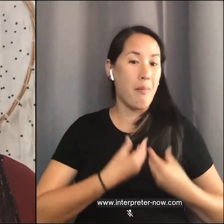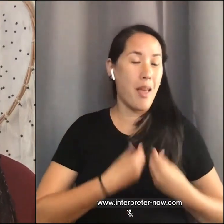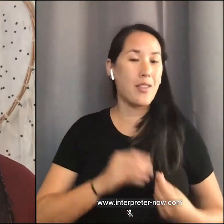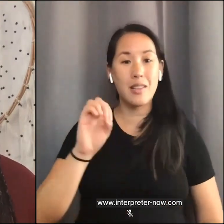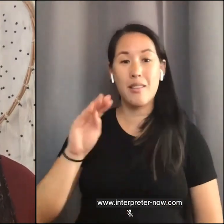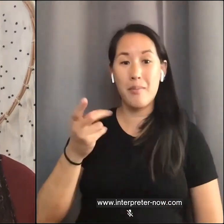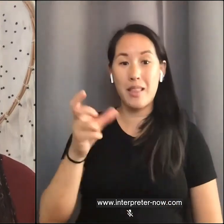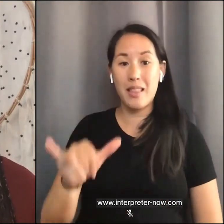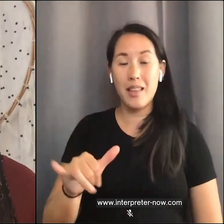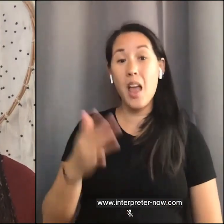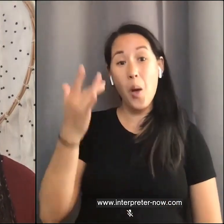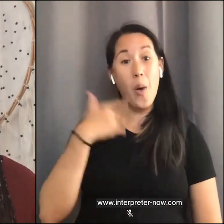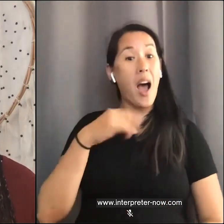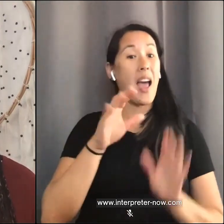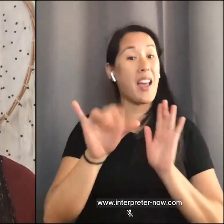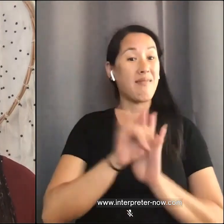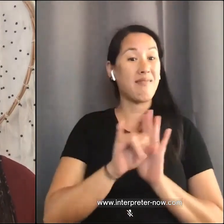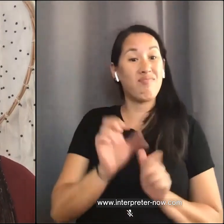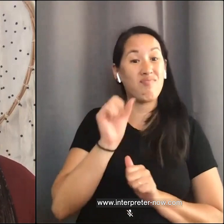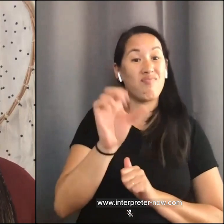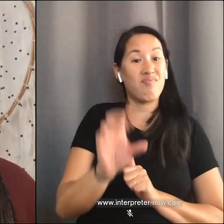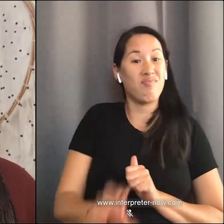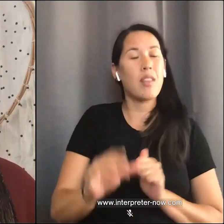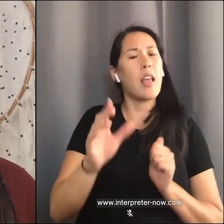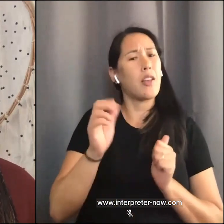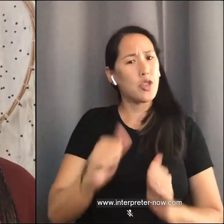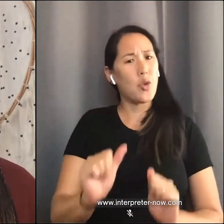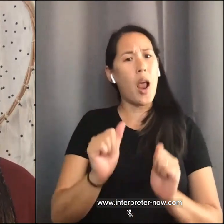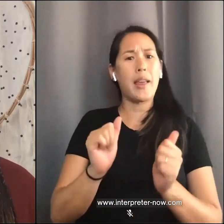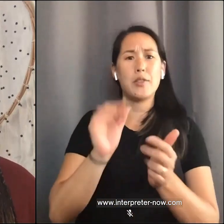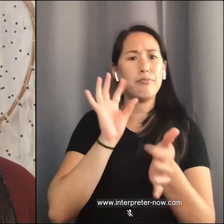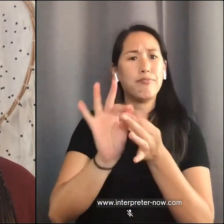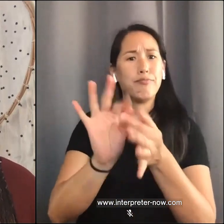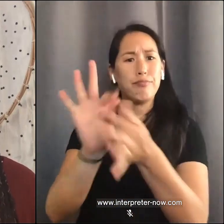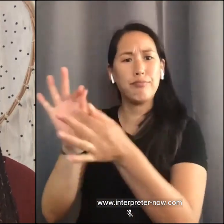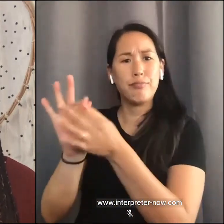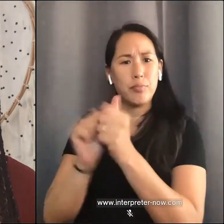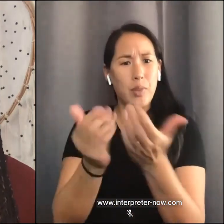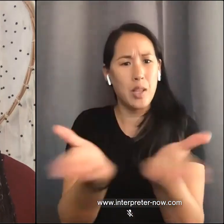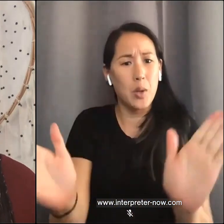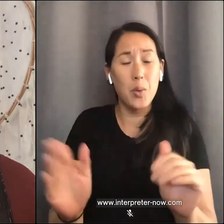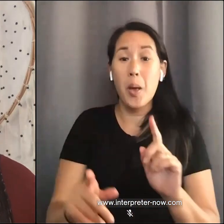of inspiring connection. You may not know me, but I hope that you might remember what